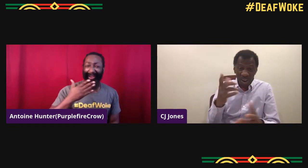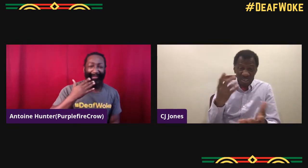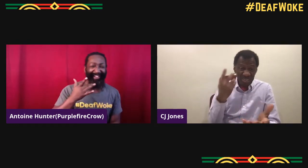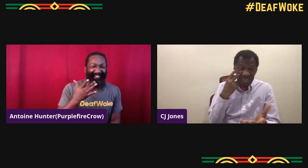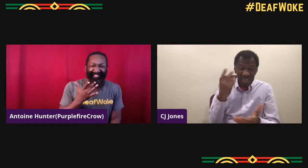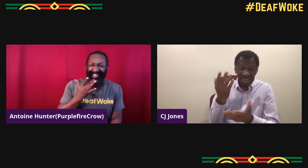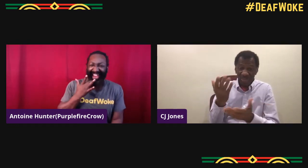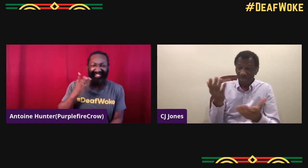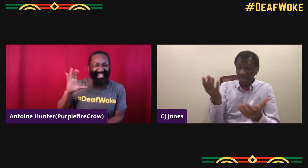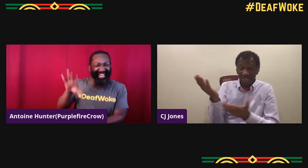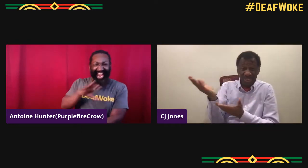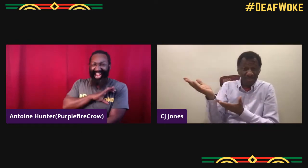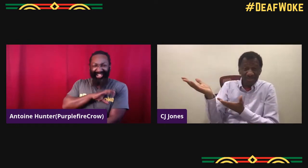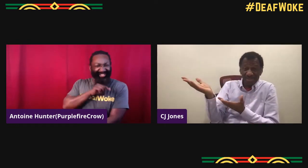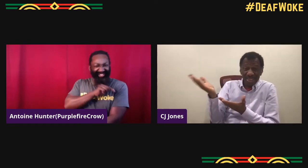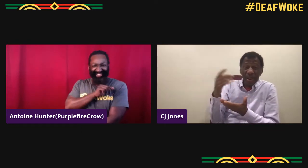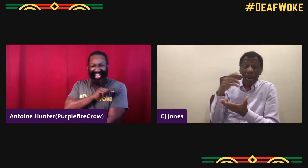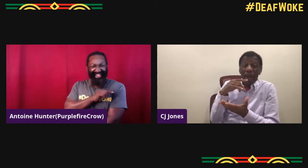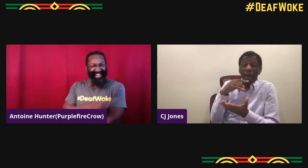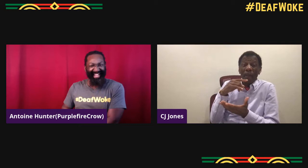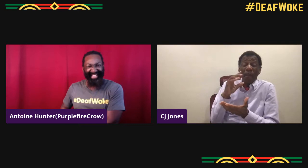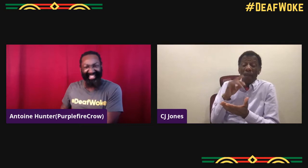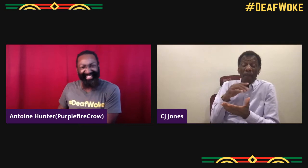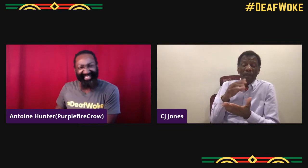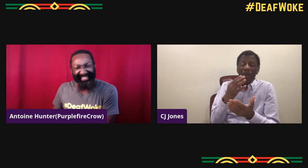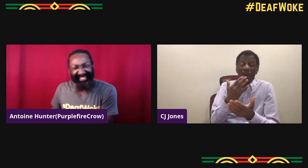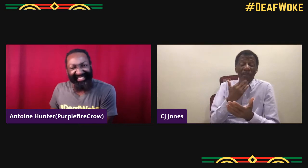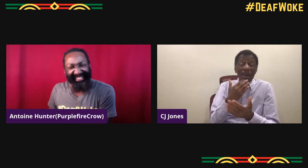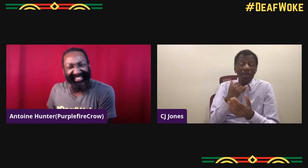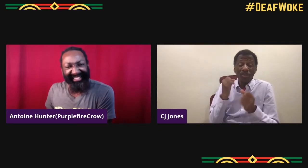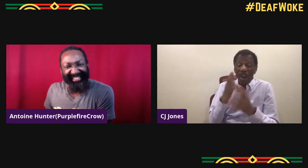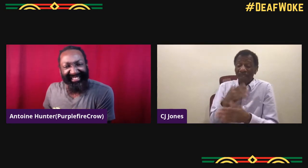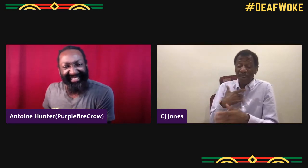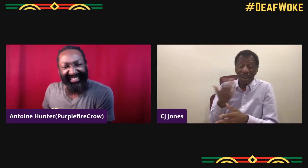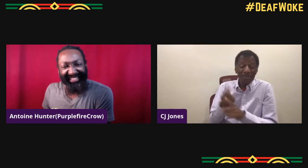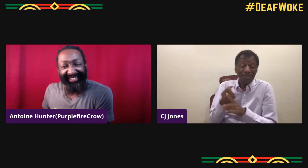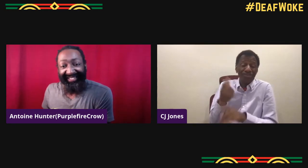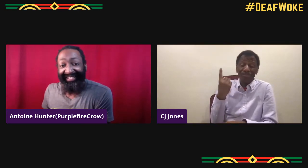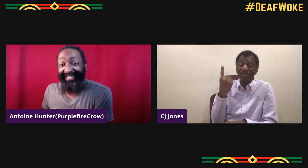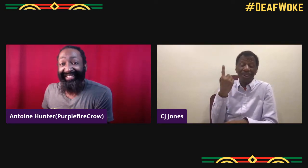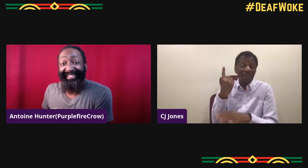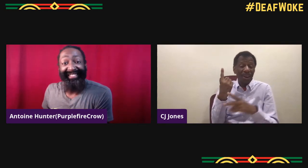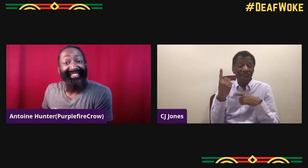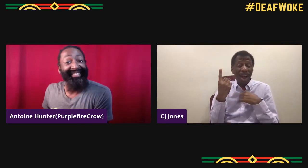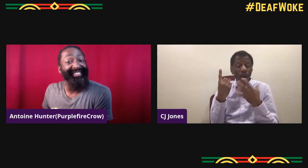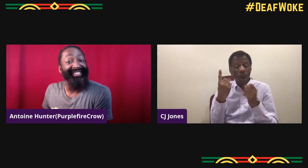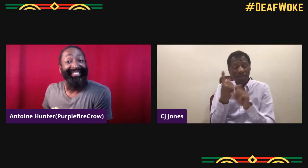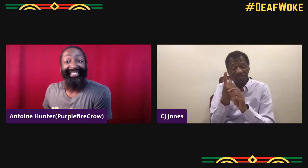and one of my favorite characters. Oh, you're about to talk about it.